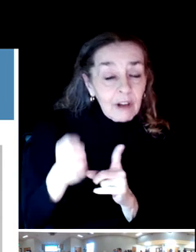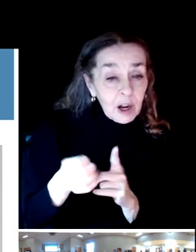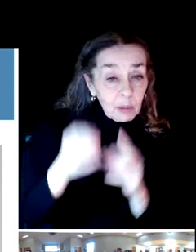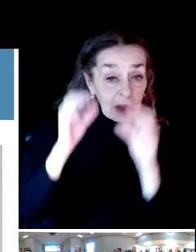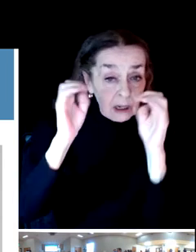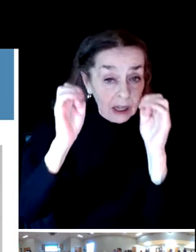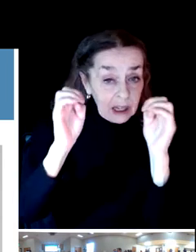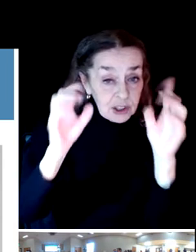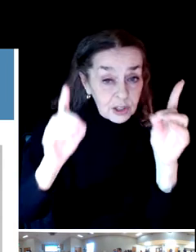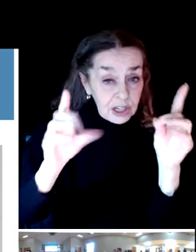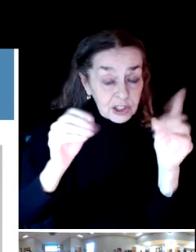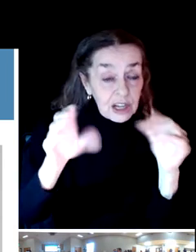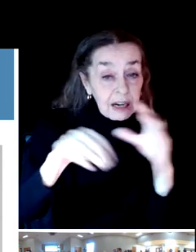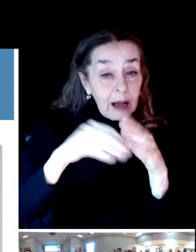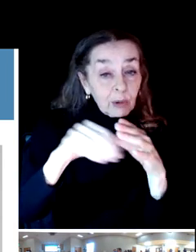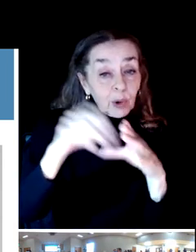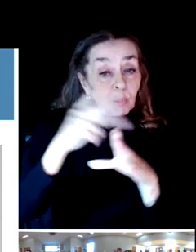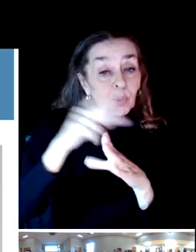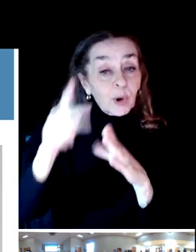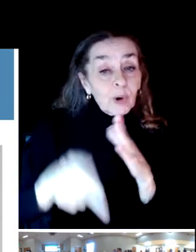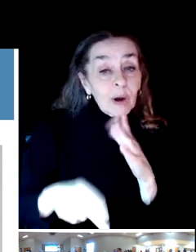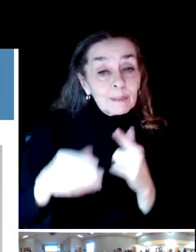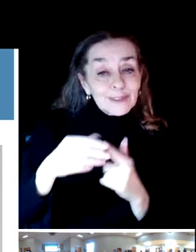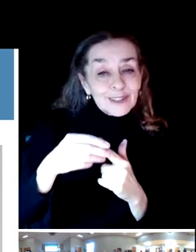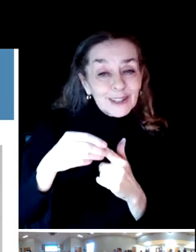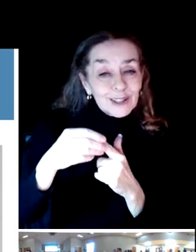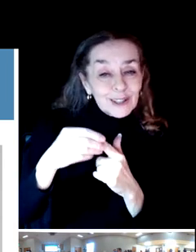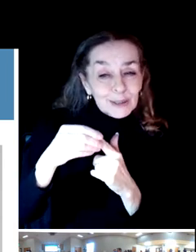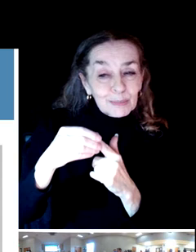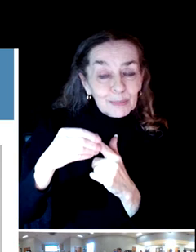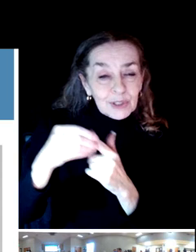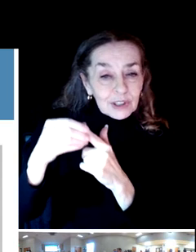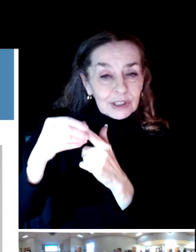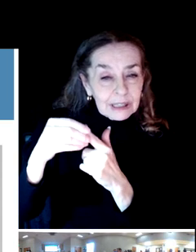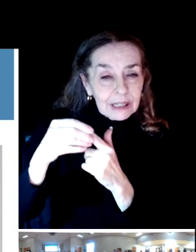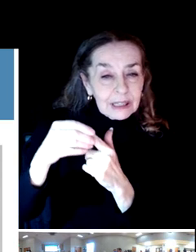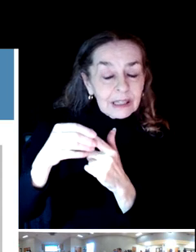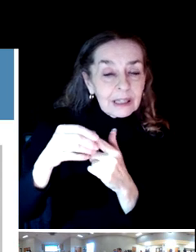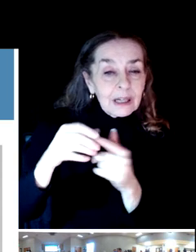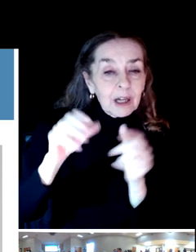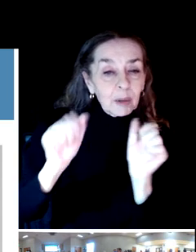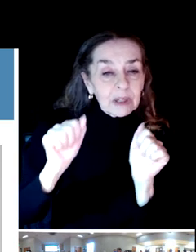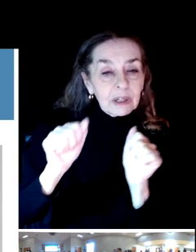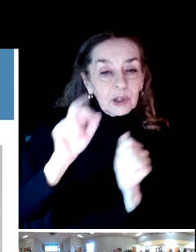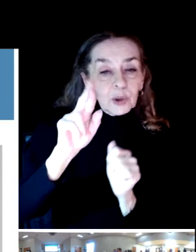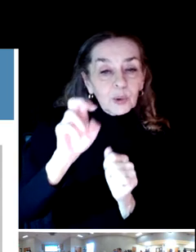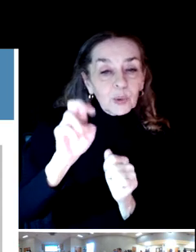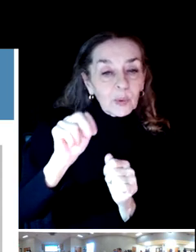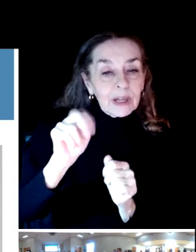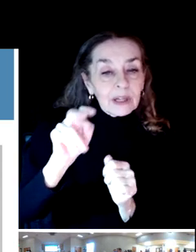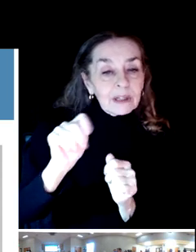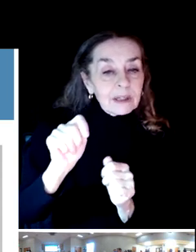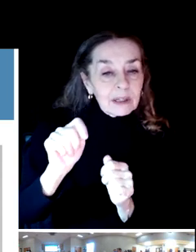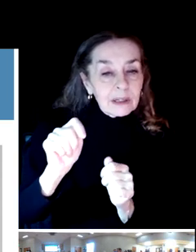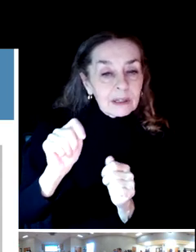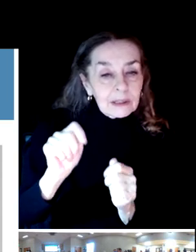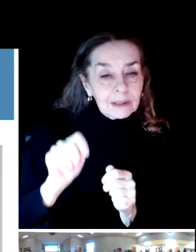We heard about that, particularly additional rental opportunities for equipment. We heard about pickleball classes.